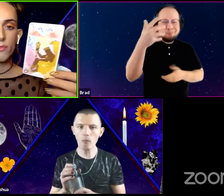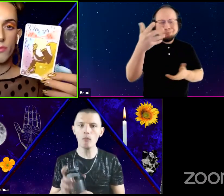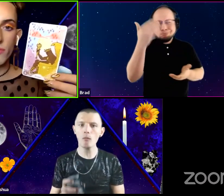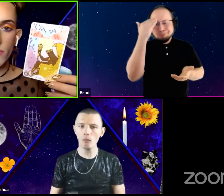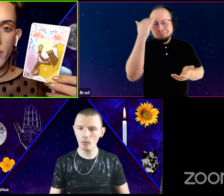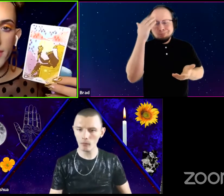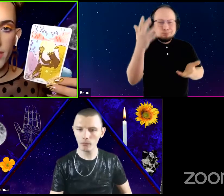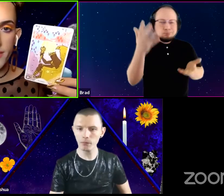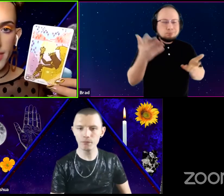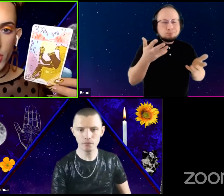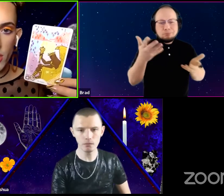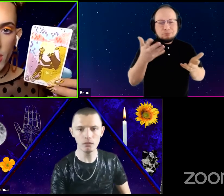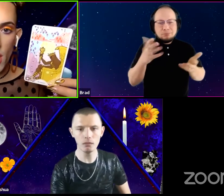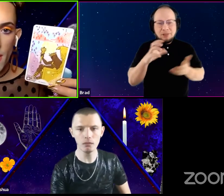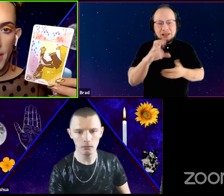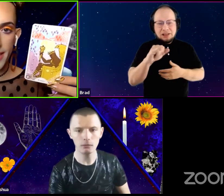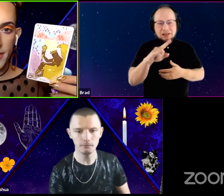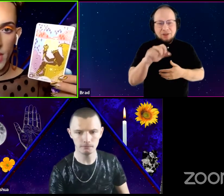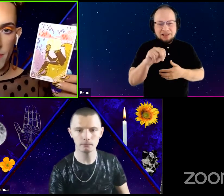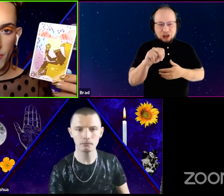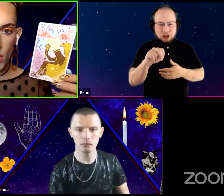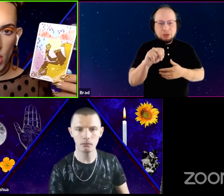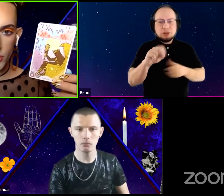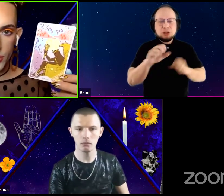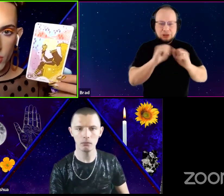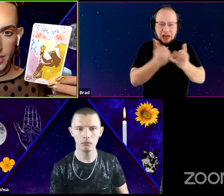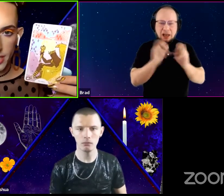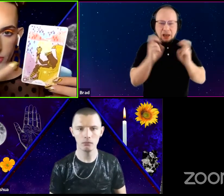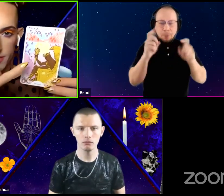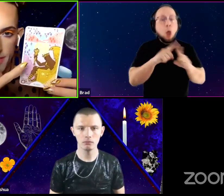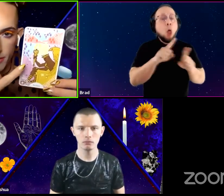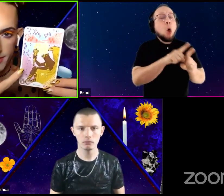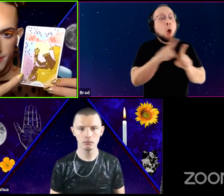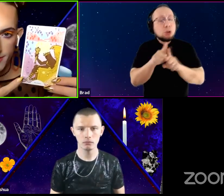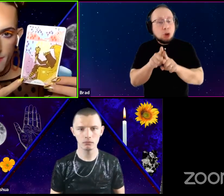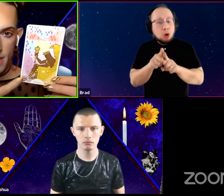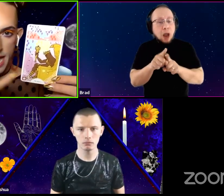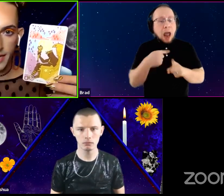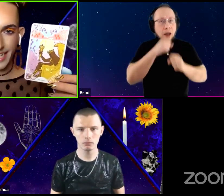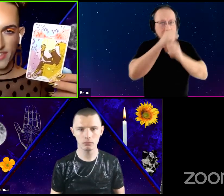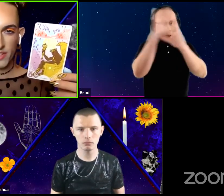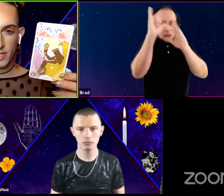civilization, but I think of the emperor also like there's these mountains in the back as a very